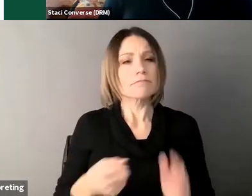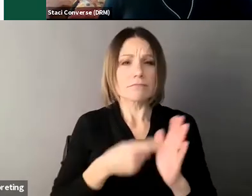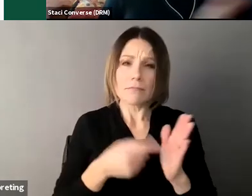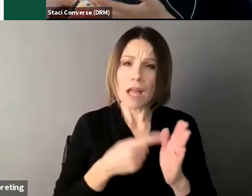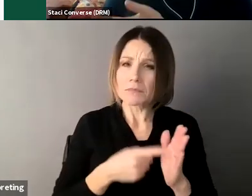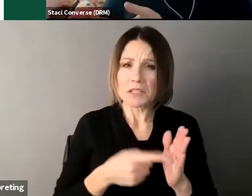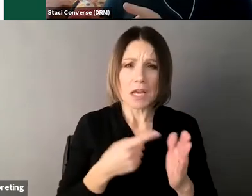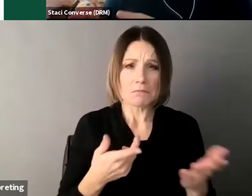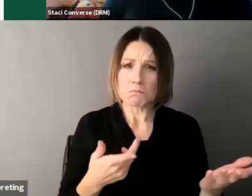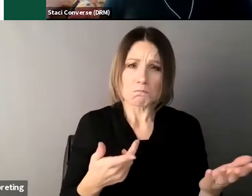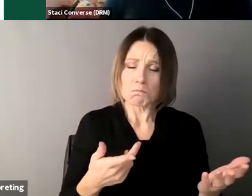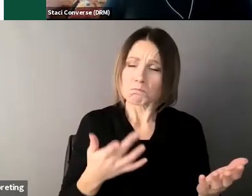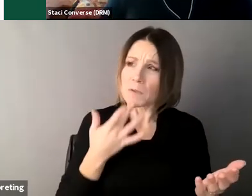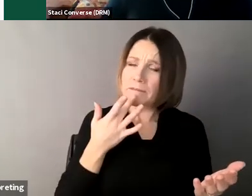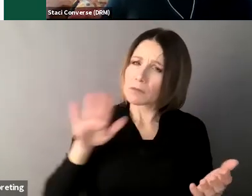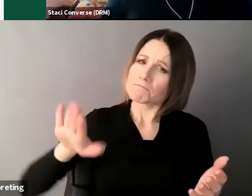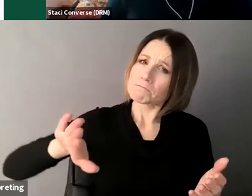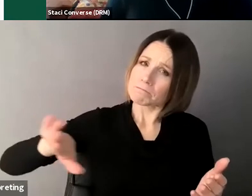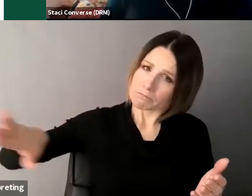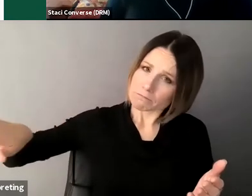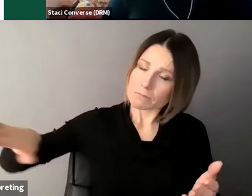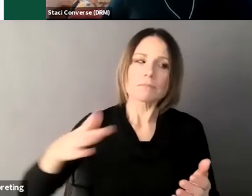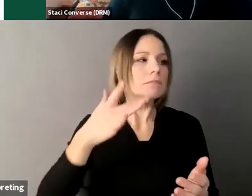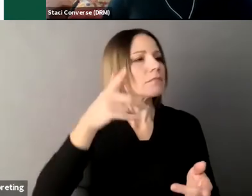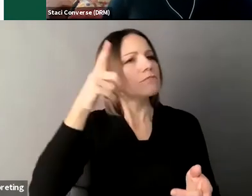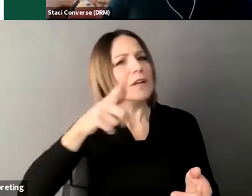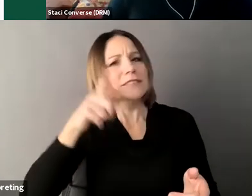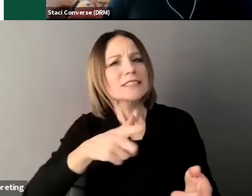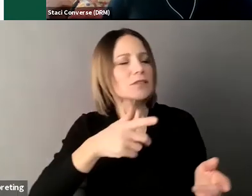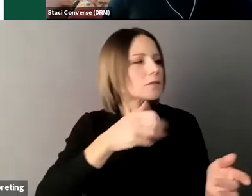other people in their lives like a sister or brother or a friend help them with